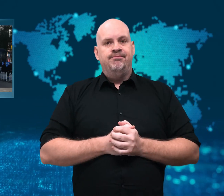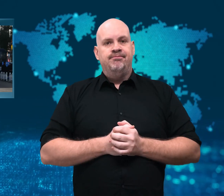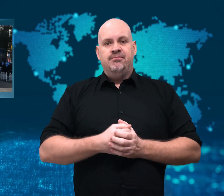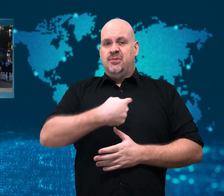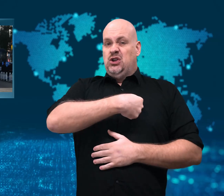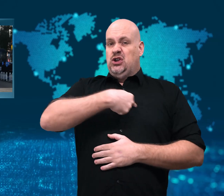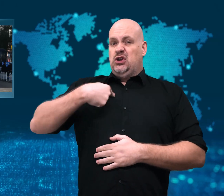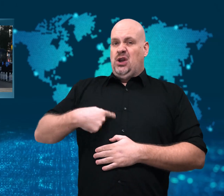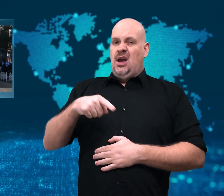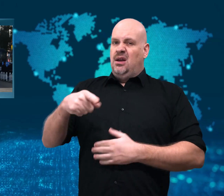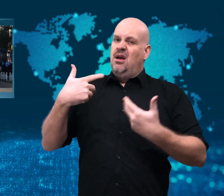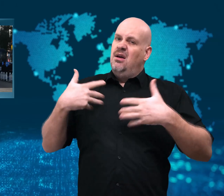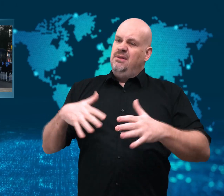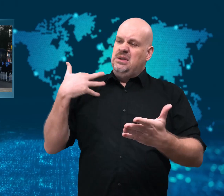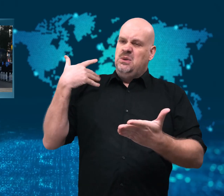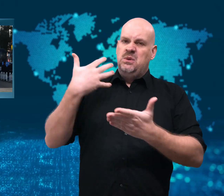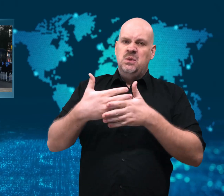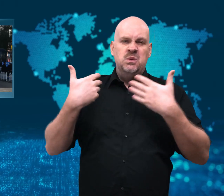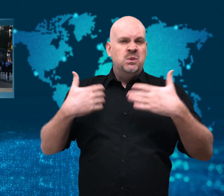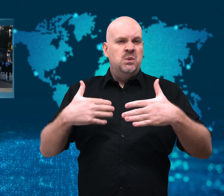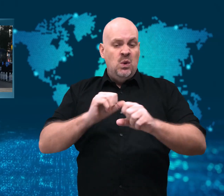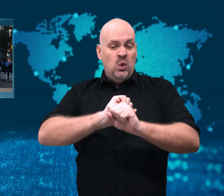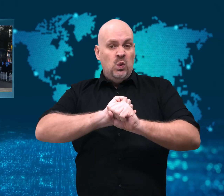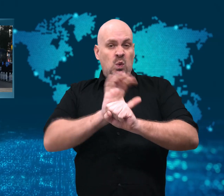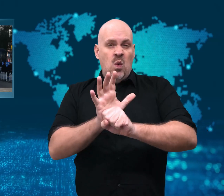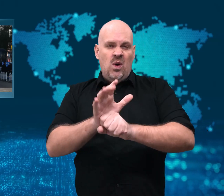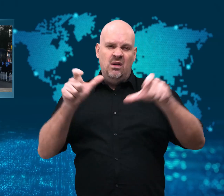unrelated to COVID-19.